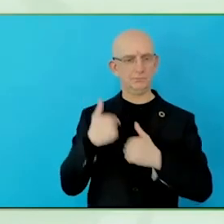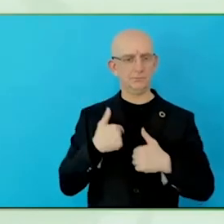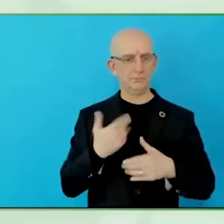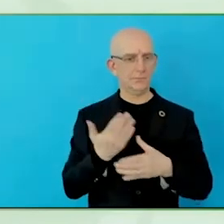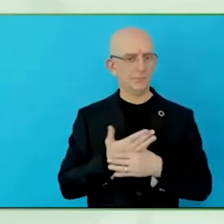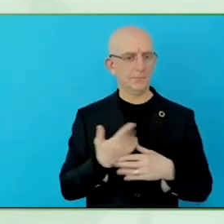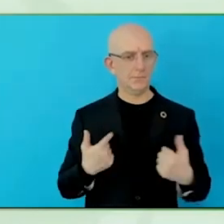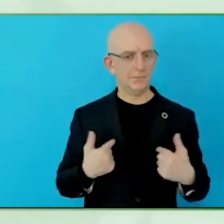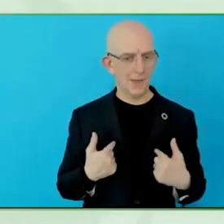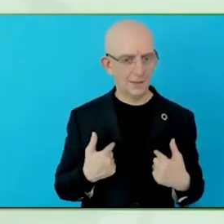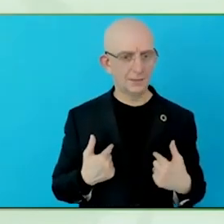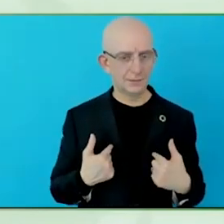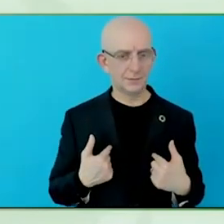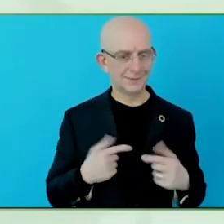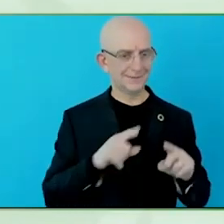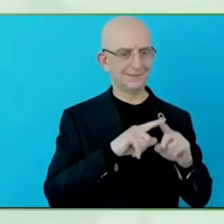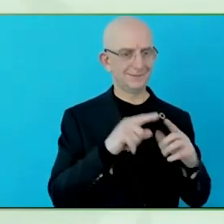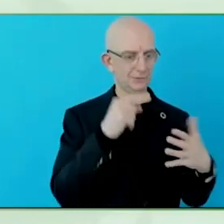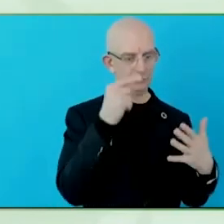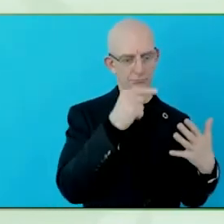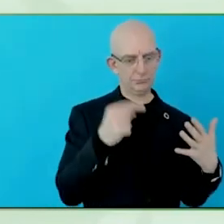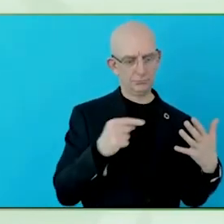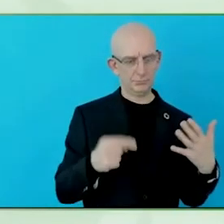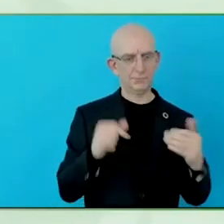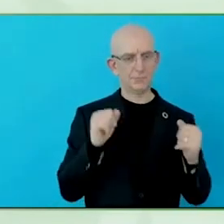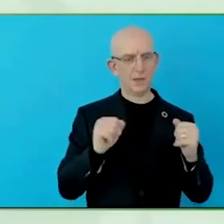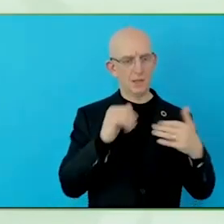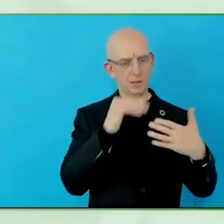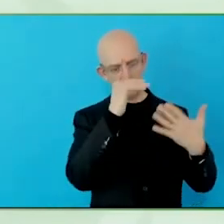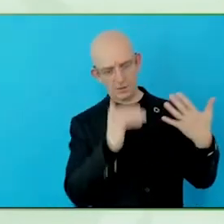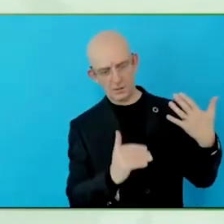one of the most important things about banking, how to be about, I